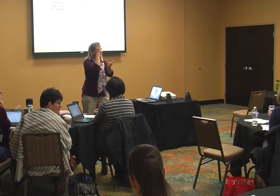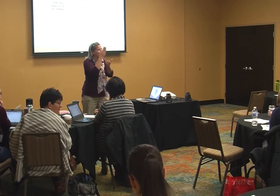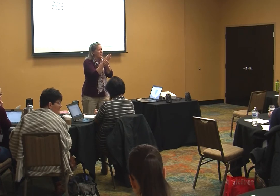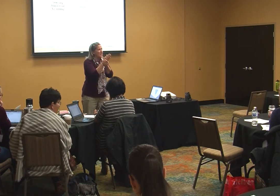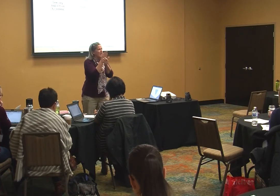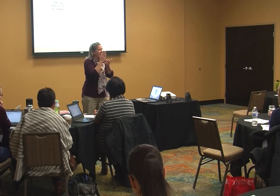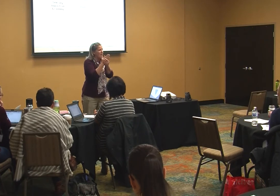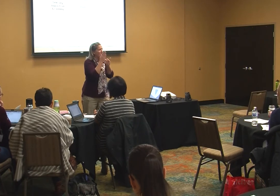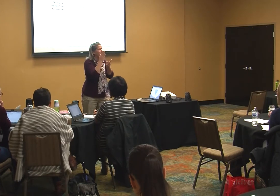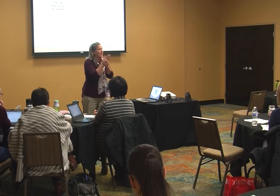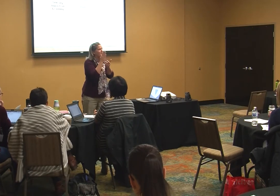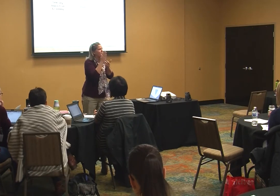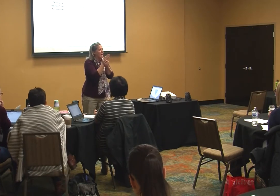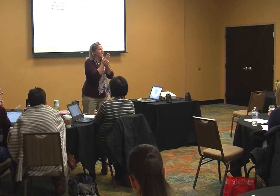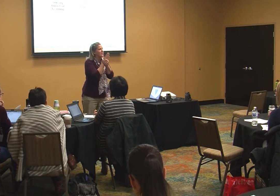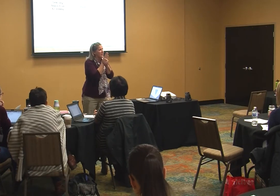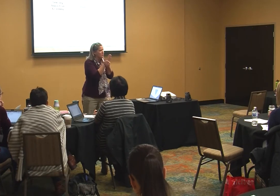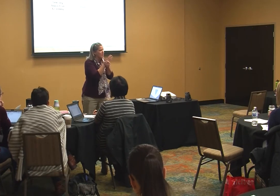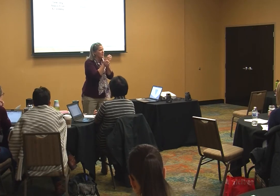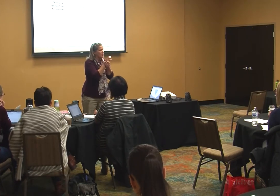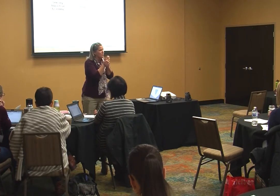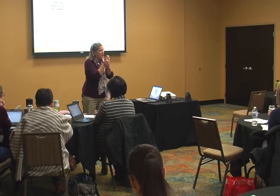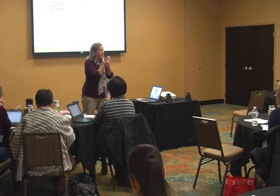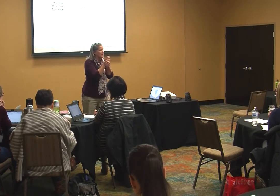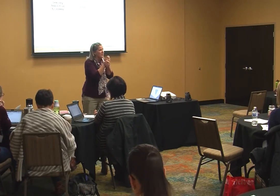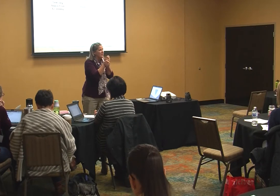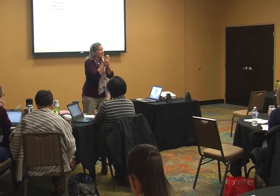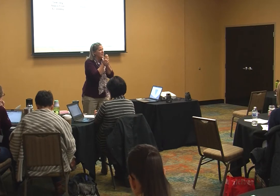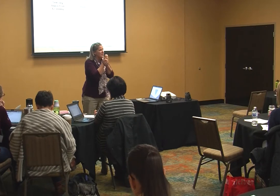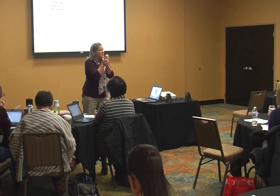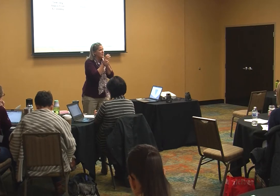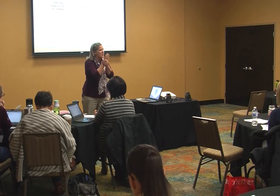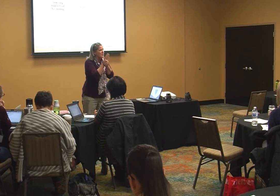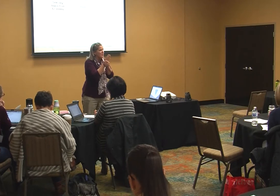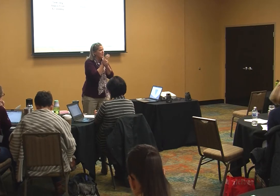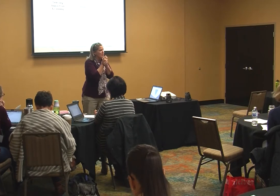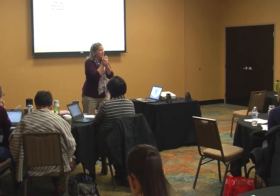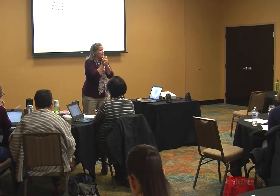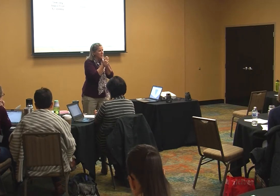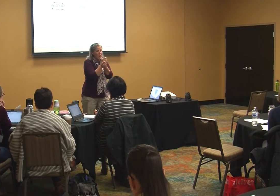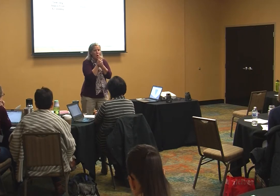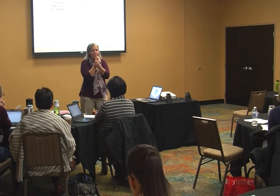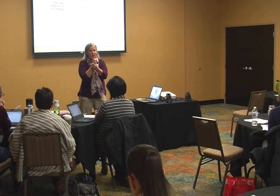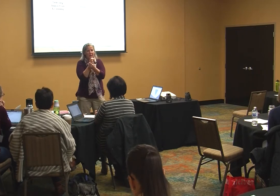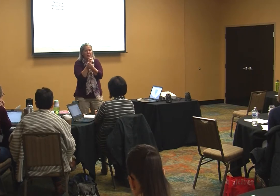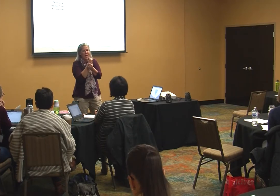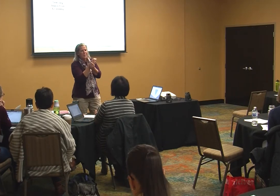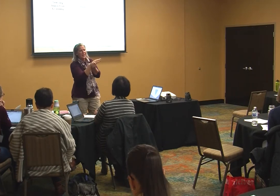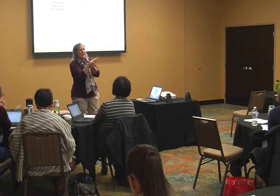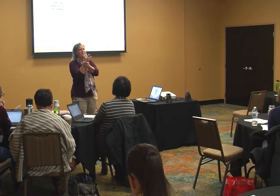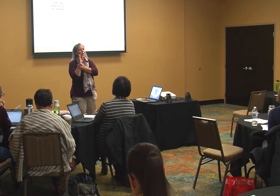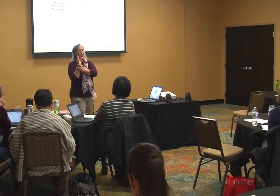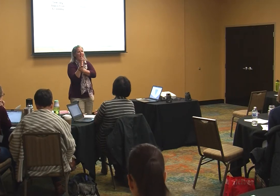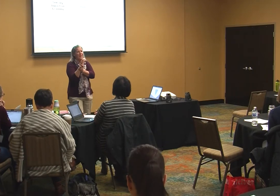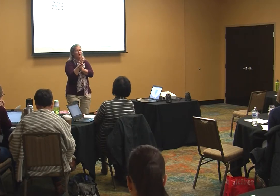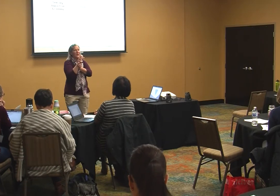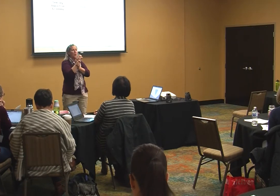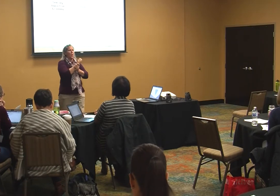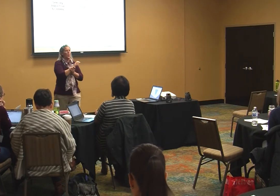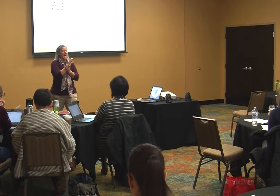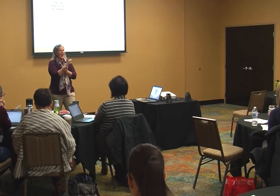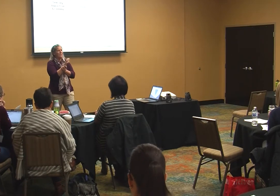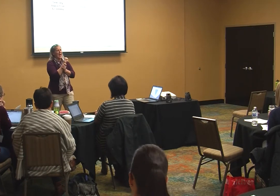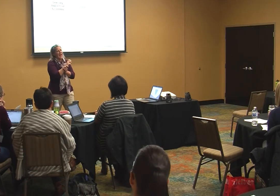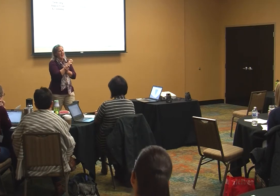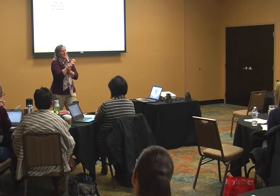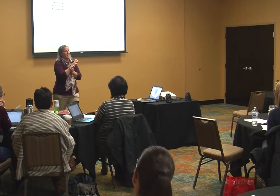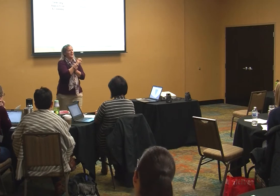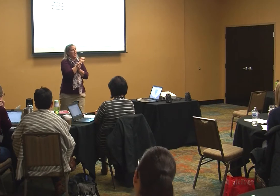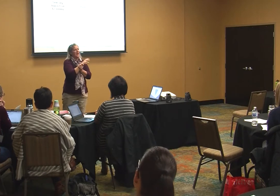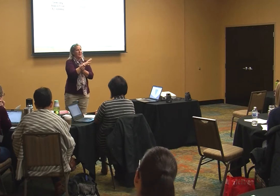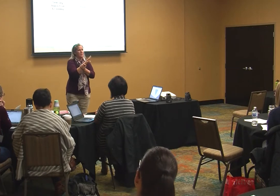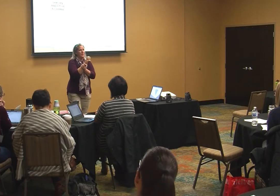really having to be direct instruction right so much how many of you have or have had a kid with